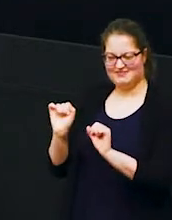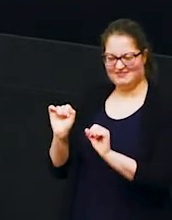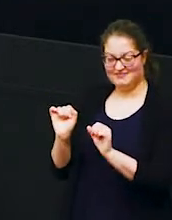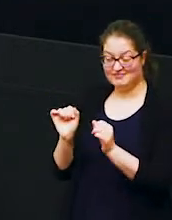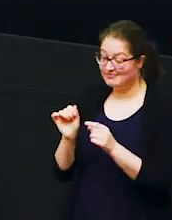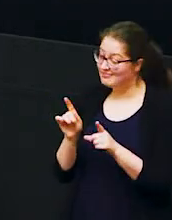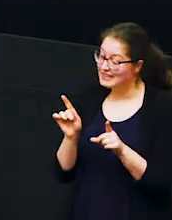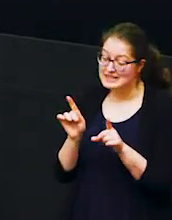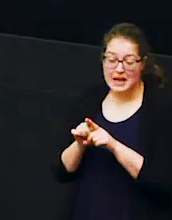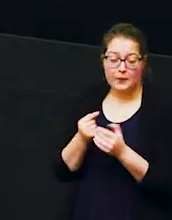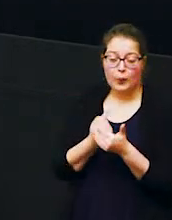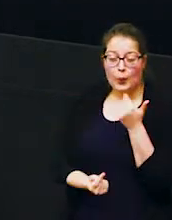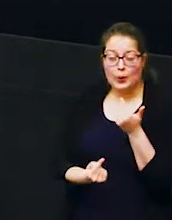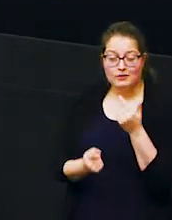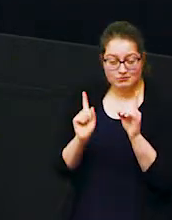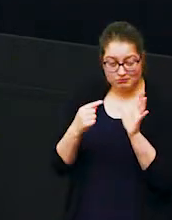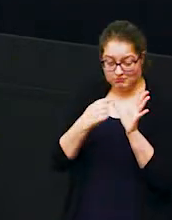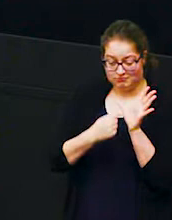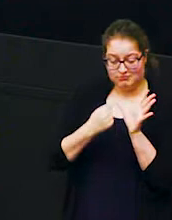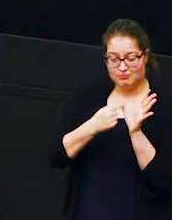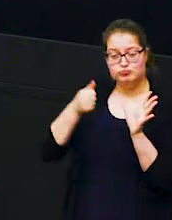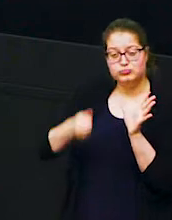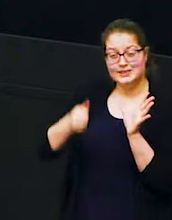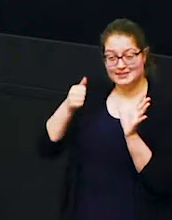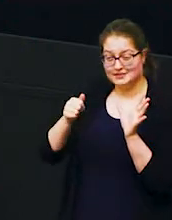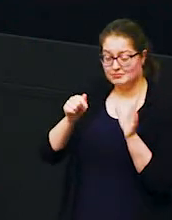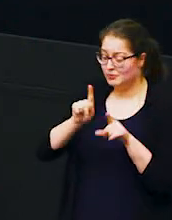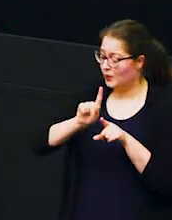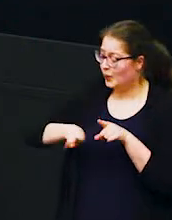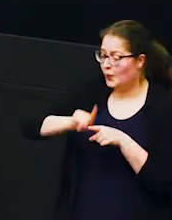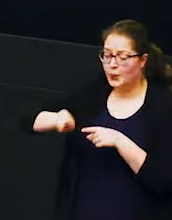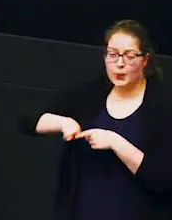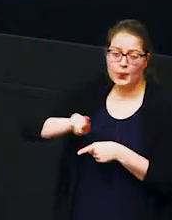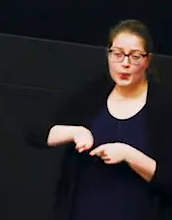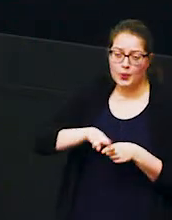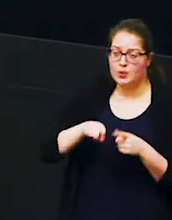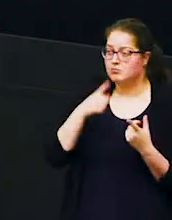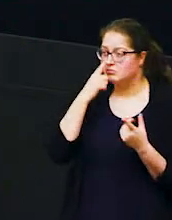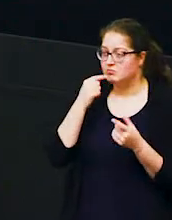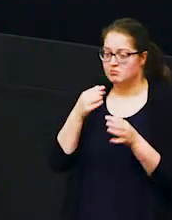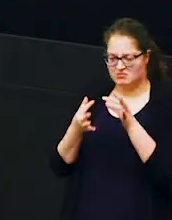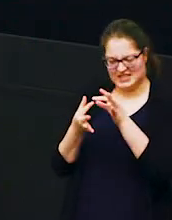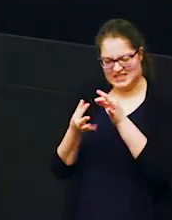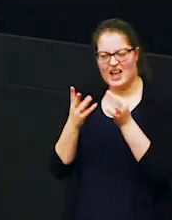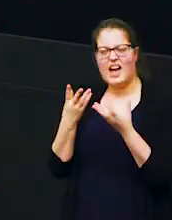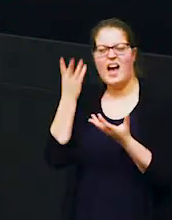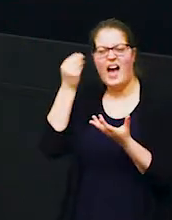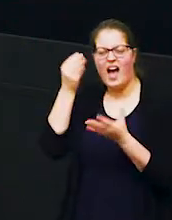as unique as our fingerprints so they can vary in terms of the length of the tail hair the density